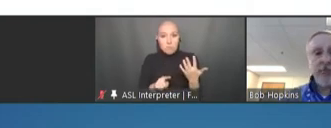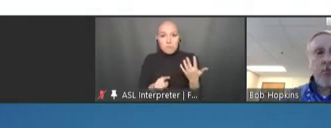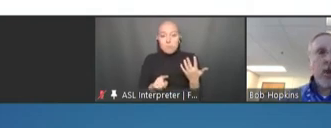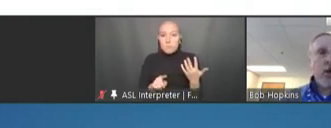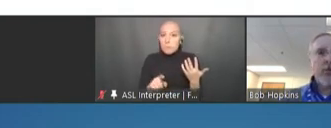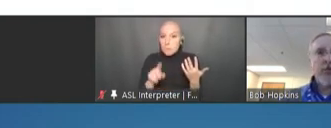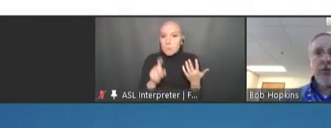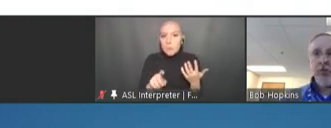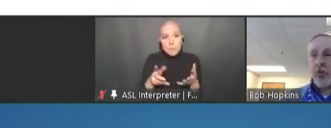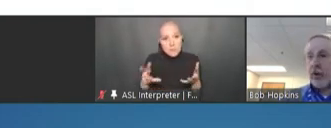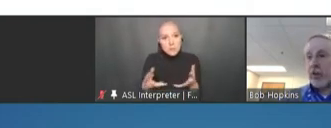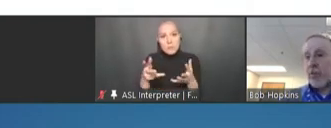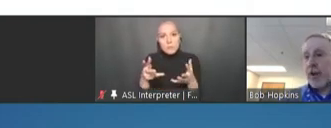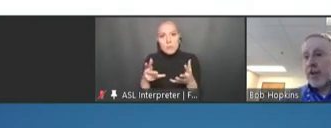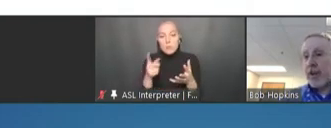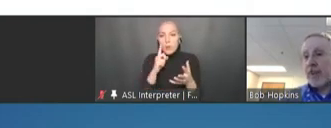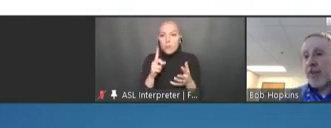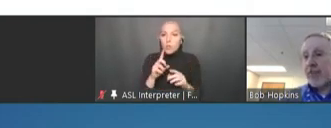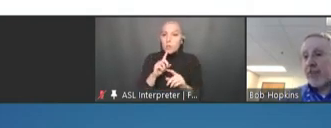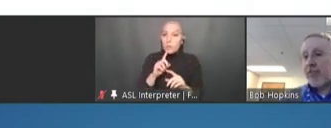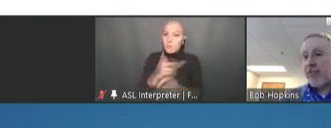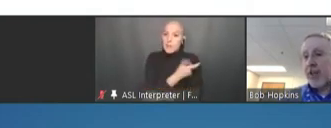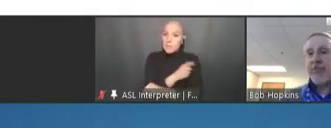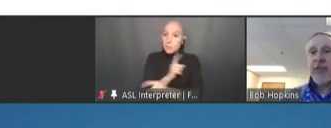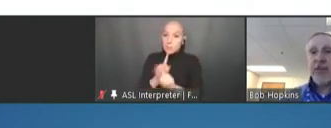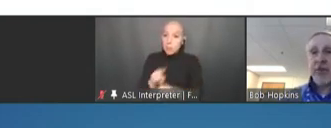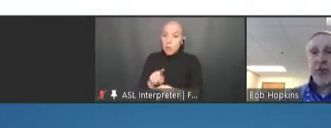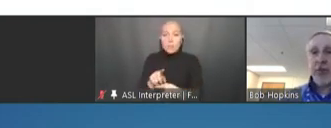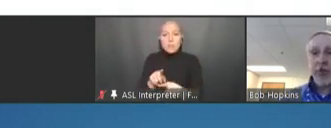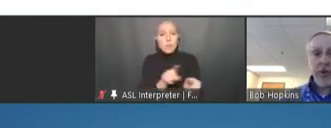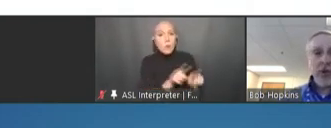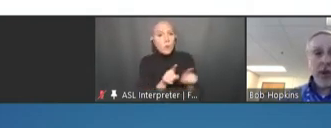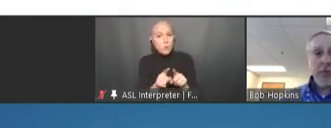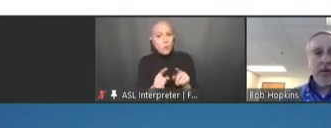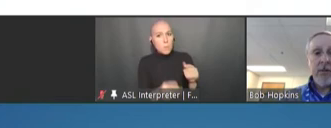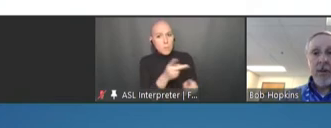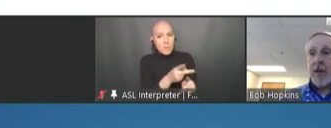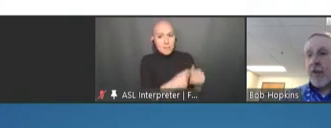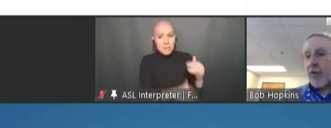while also ensuring that we maintain vaccine safety as a critical element of our thought